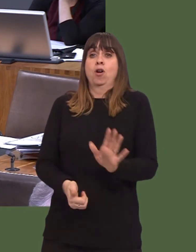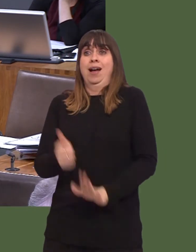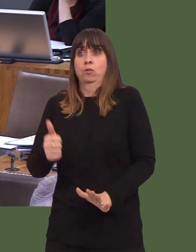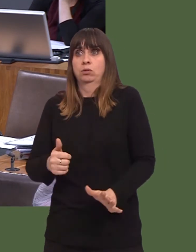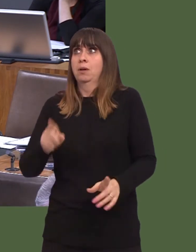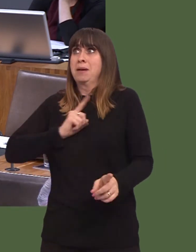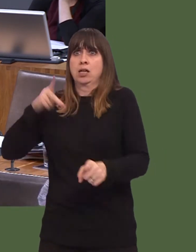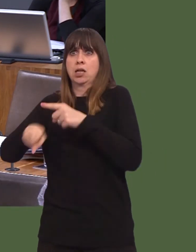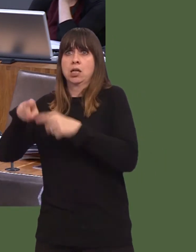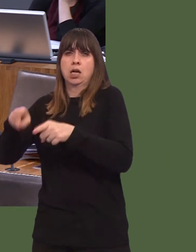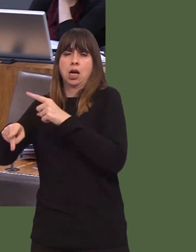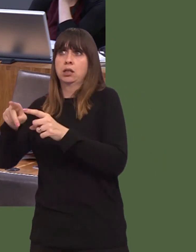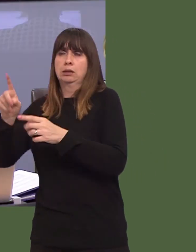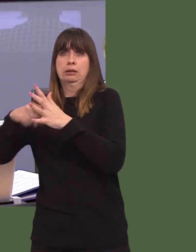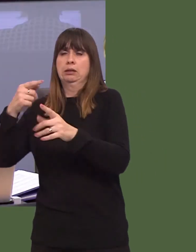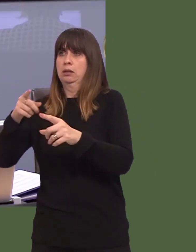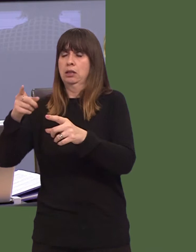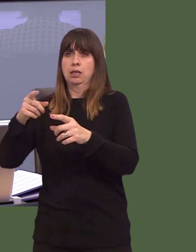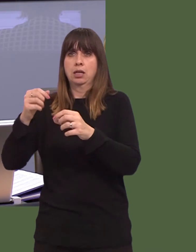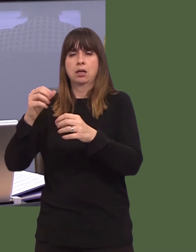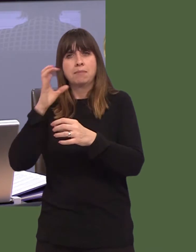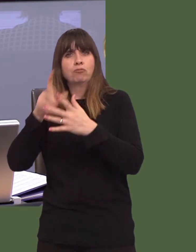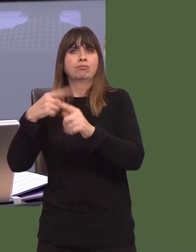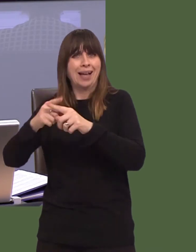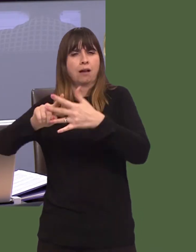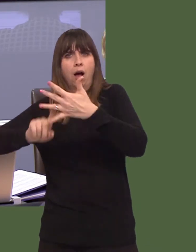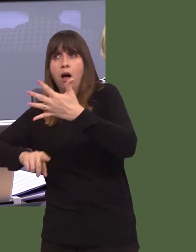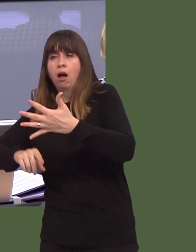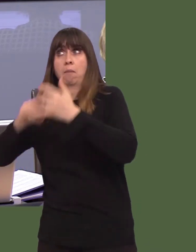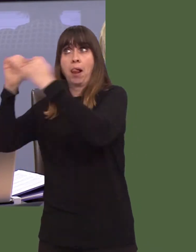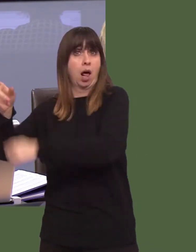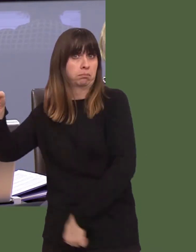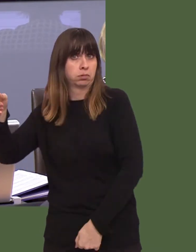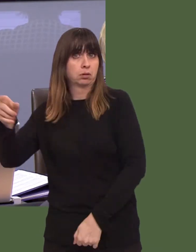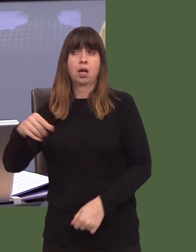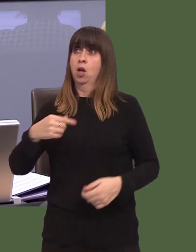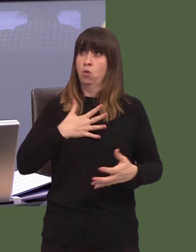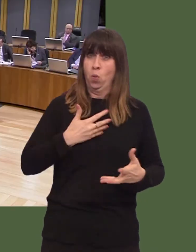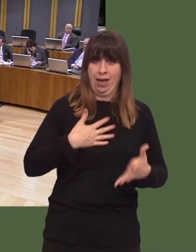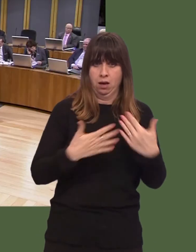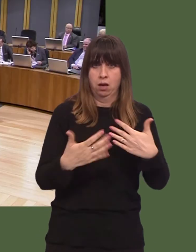So, I would argue to him that, actually, the UK Government is trying to catch up with what weíre doing already.